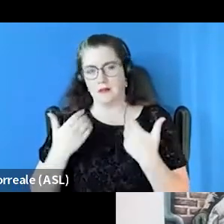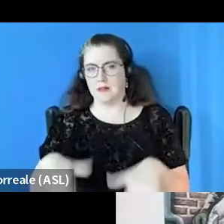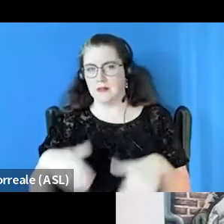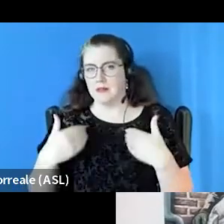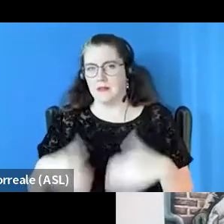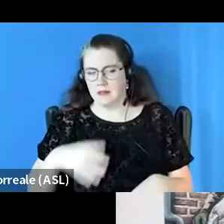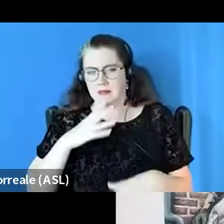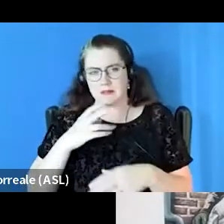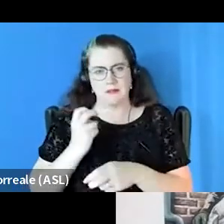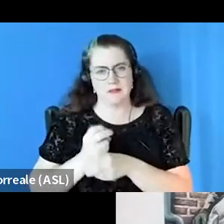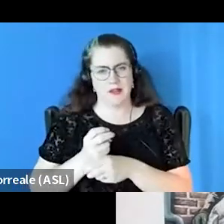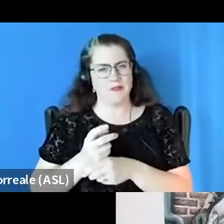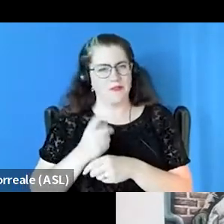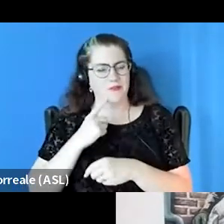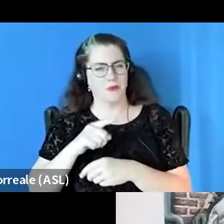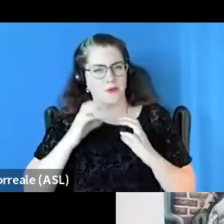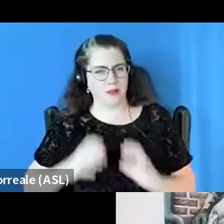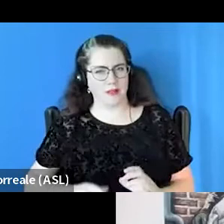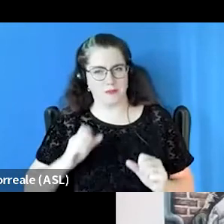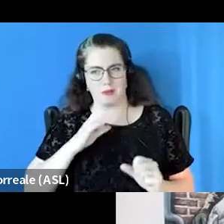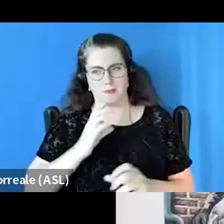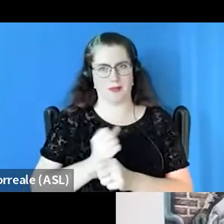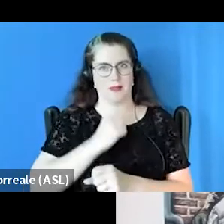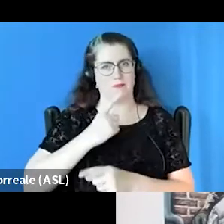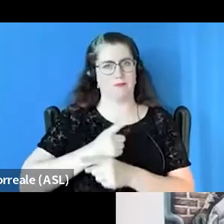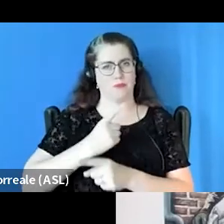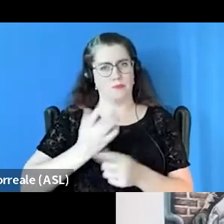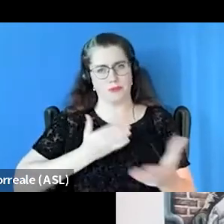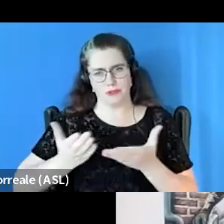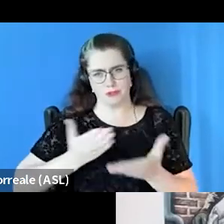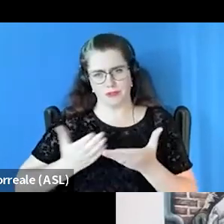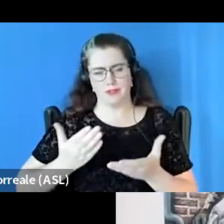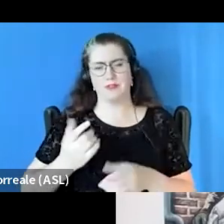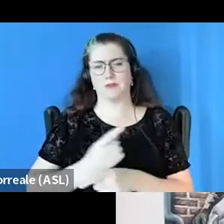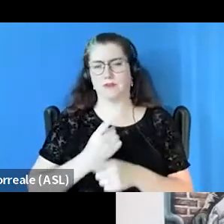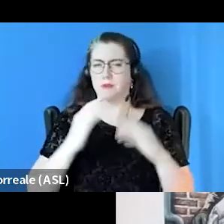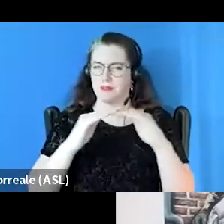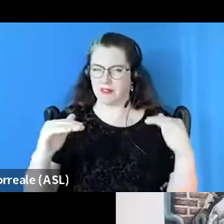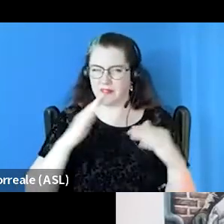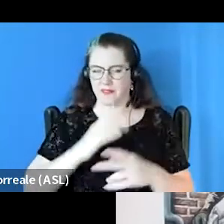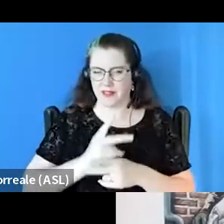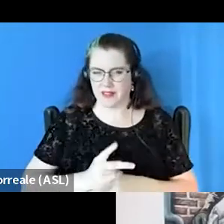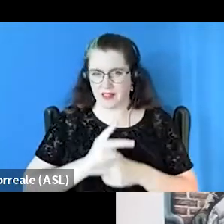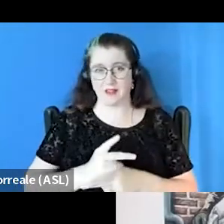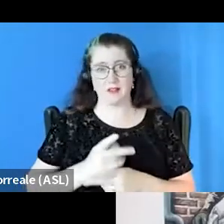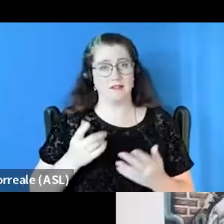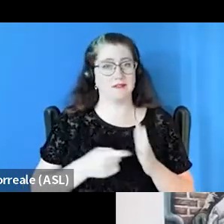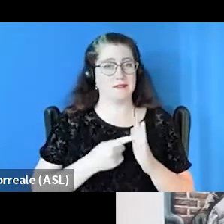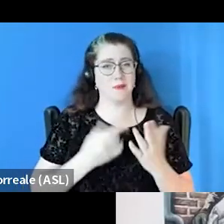for their clients to get the appropriate services of care and having to wait two to three years to eight years